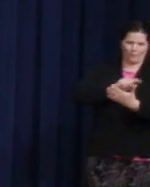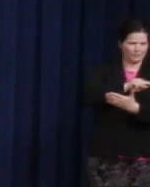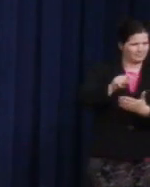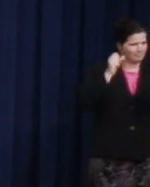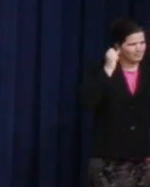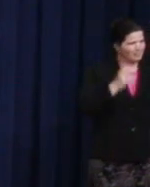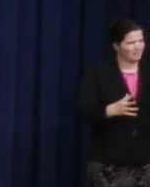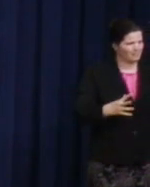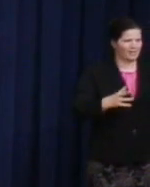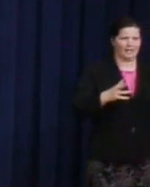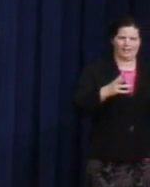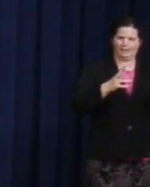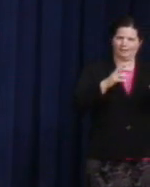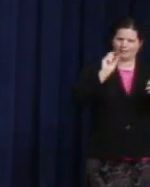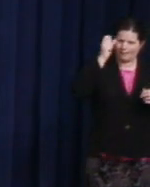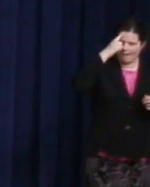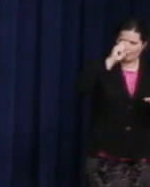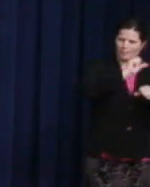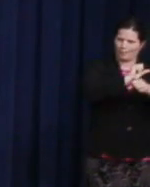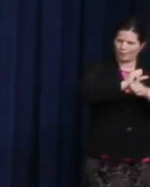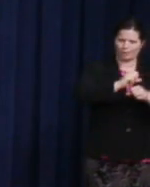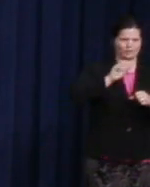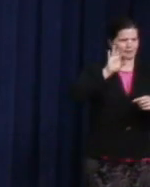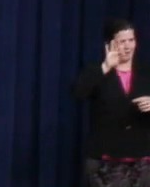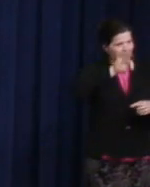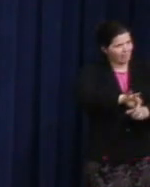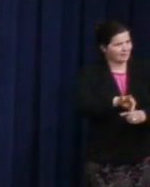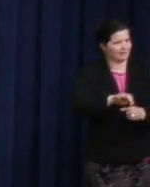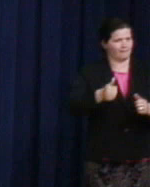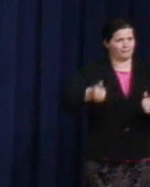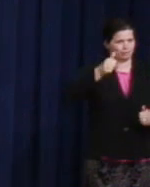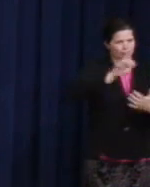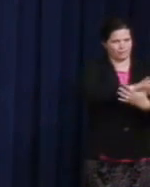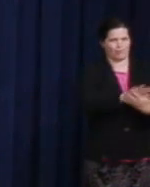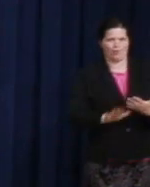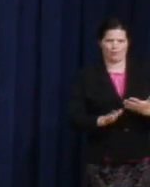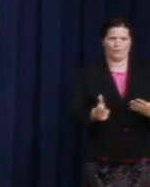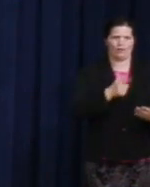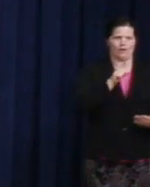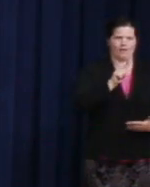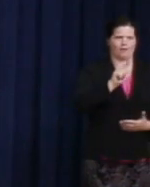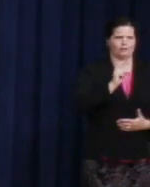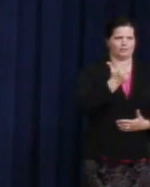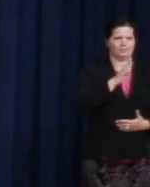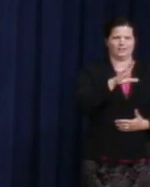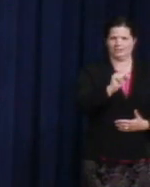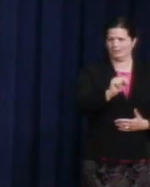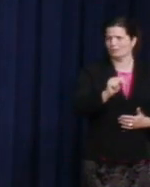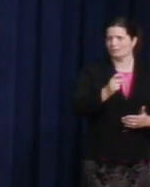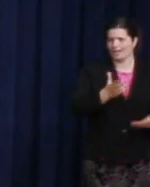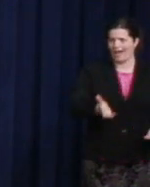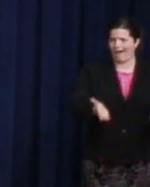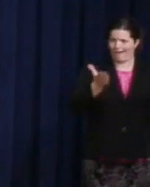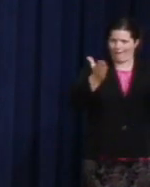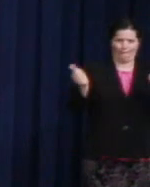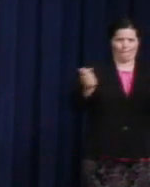including a number of my colleagues from across the Obama administration. So I'd like to ask all of the elected and appointed officials here to stand as a group and be recognized.